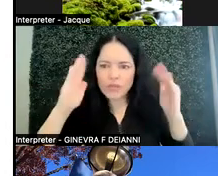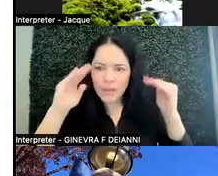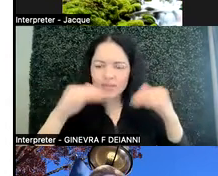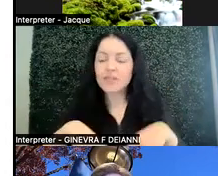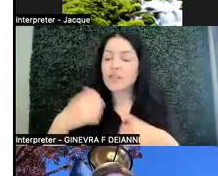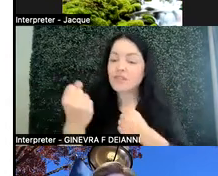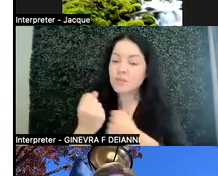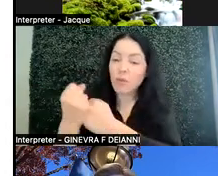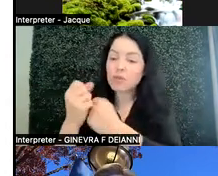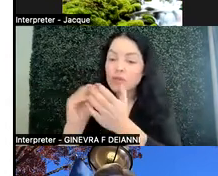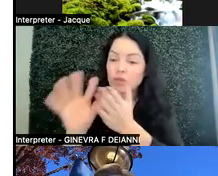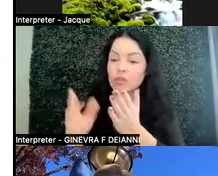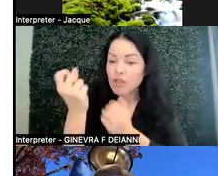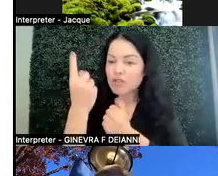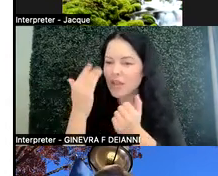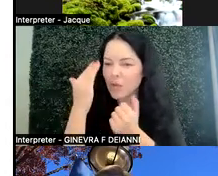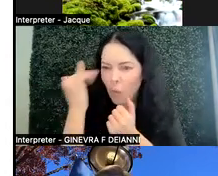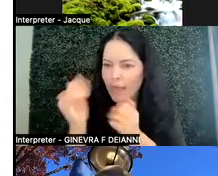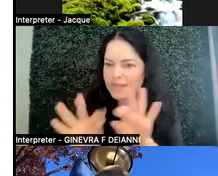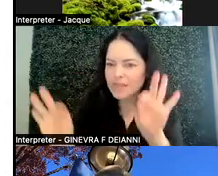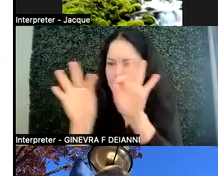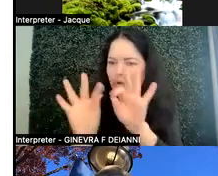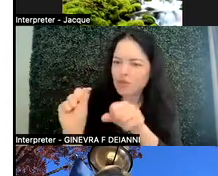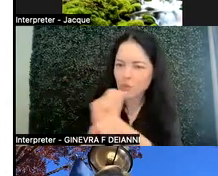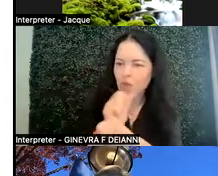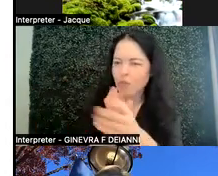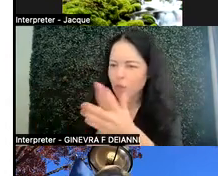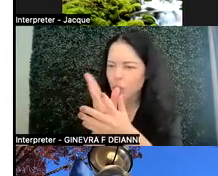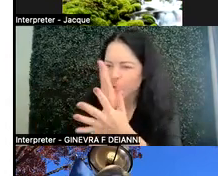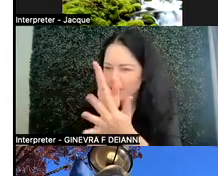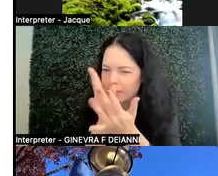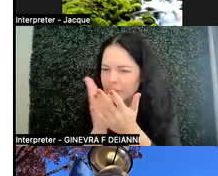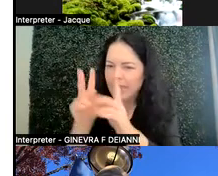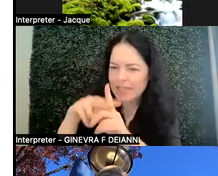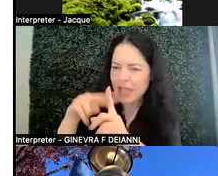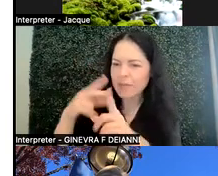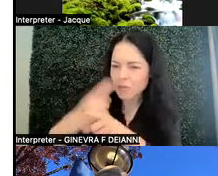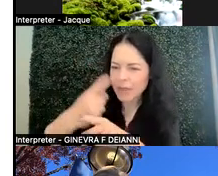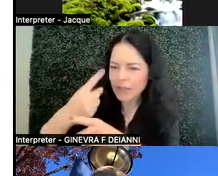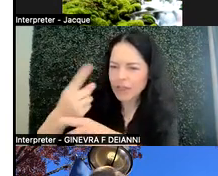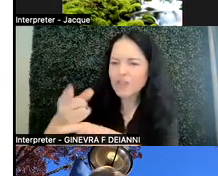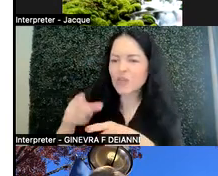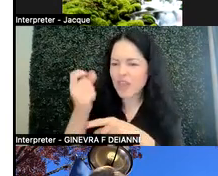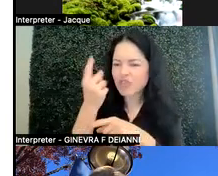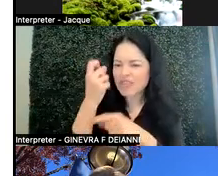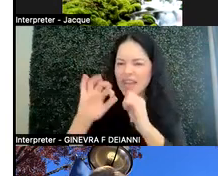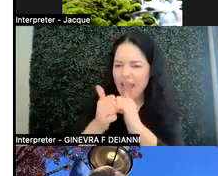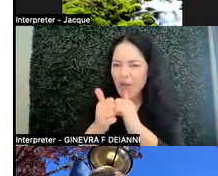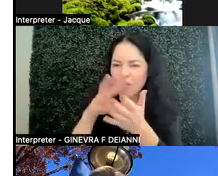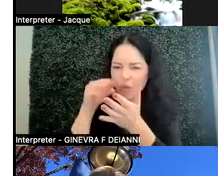of why it's important to work through assignments regularly. So the understanding of how things build on each other,